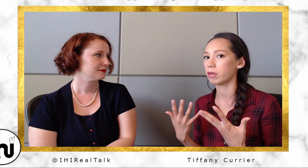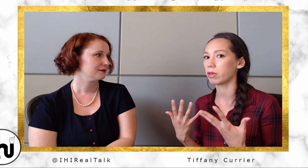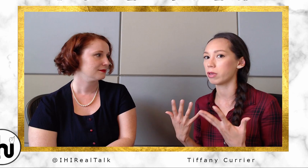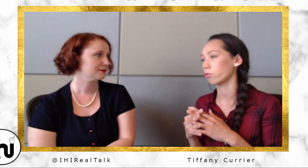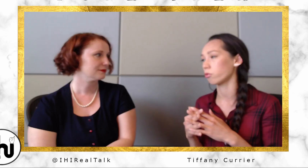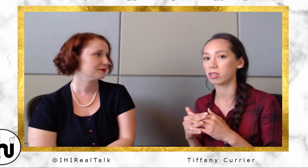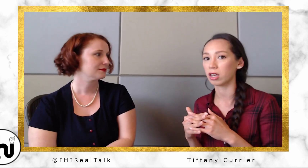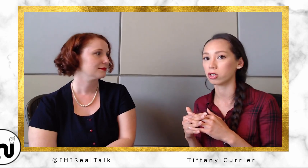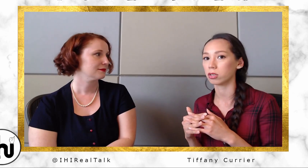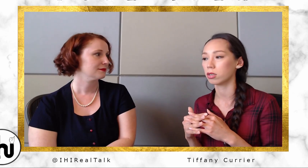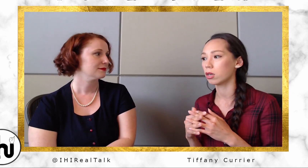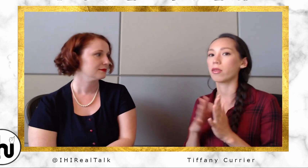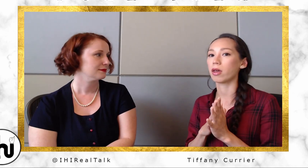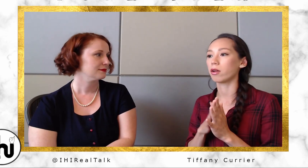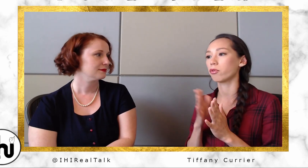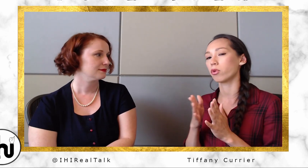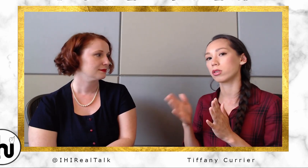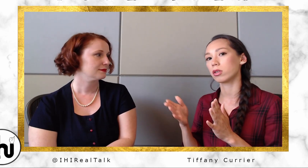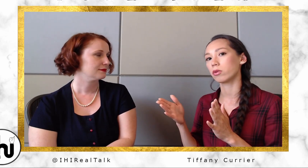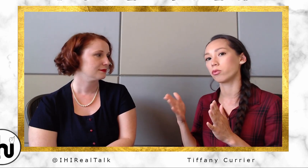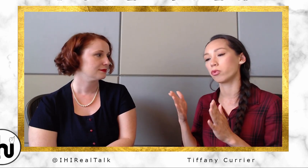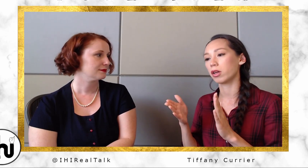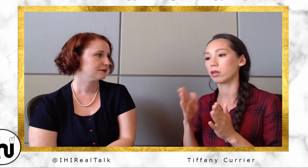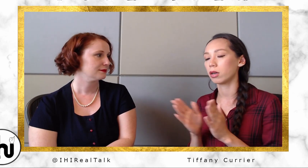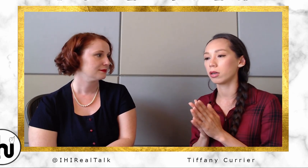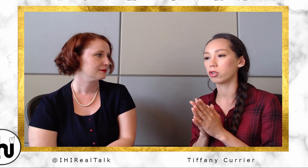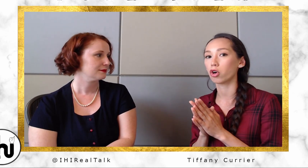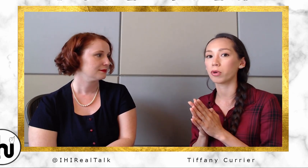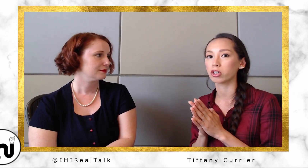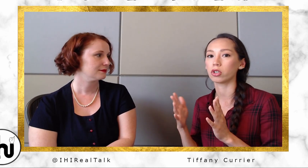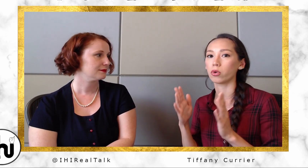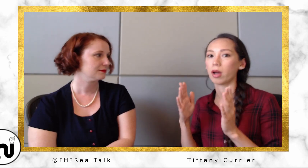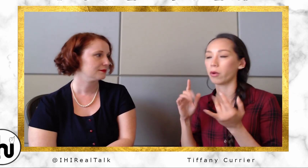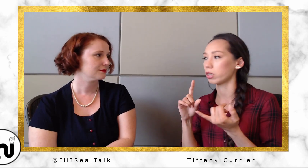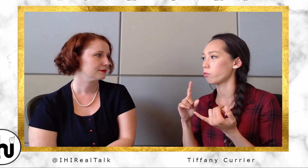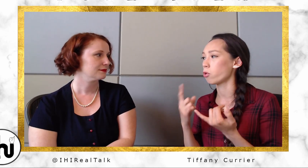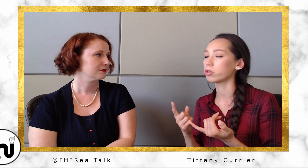on stages. Then, of course, the random interpreting jobs, though I went mostly